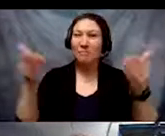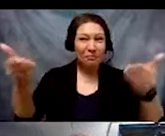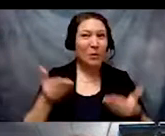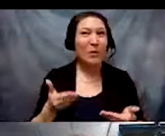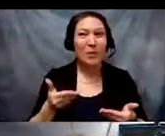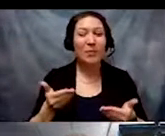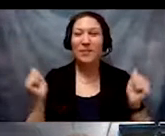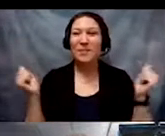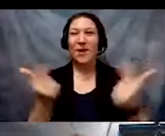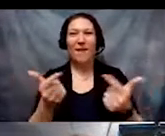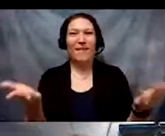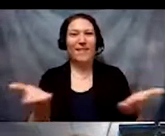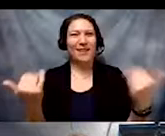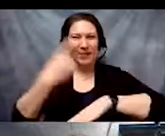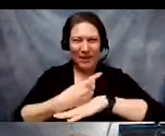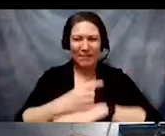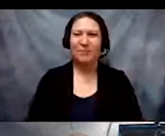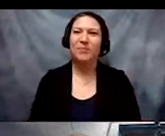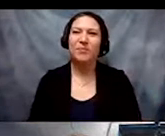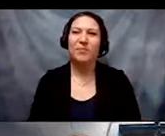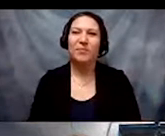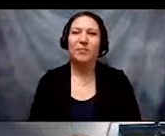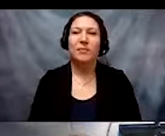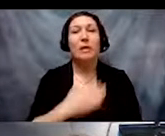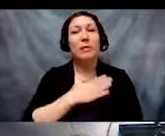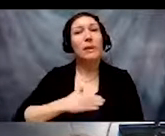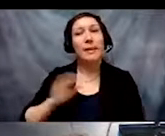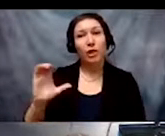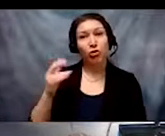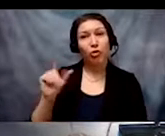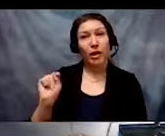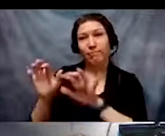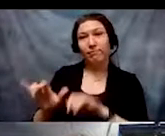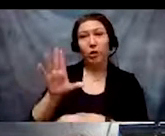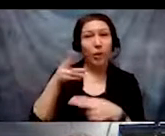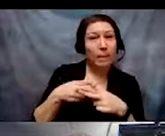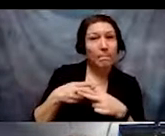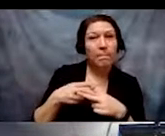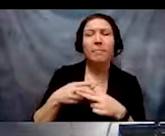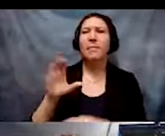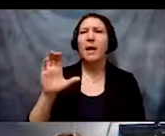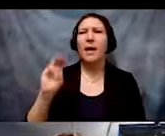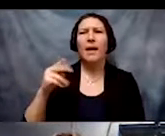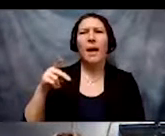everyone today as you come. In chat please put your name, campus affiliation and one thing